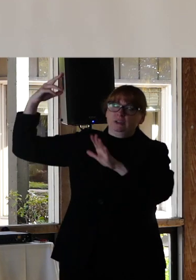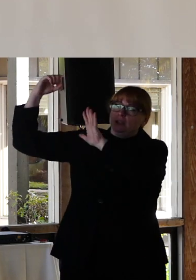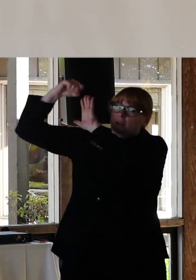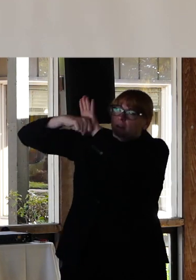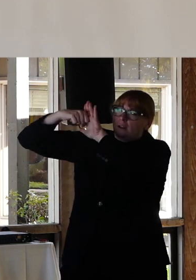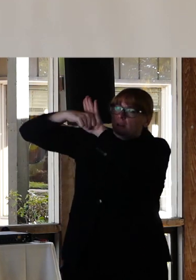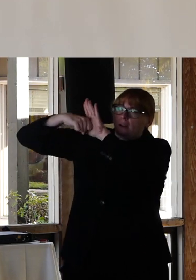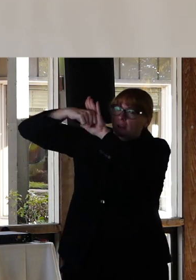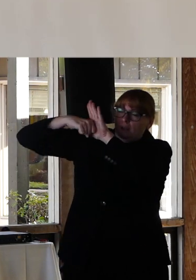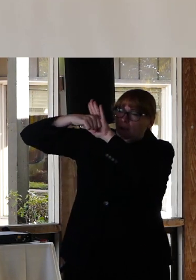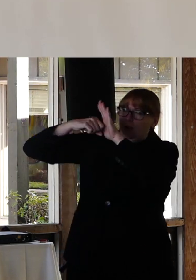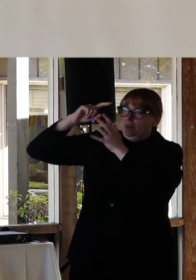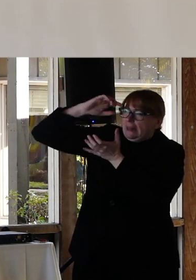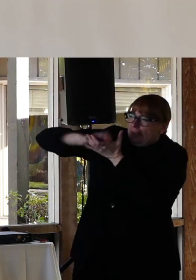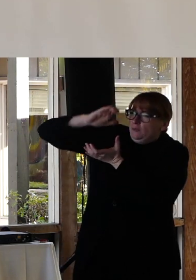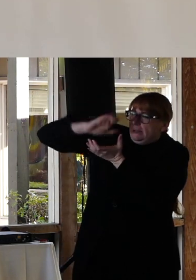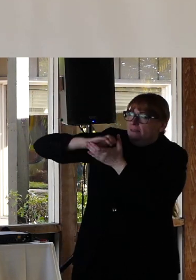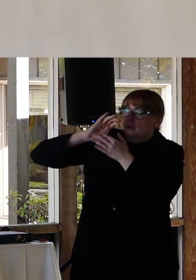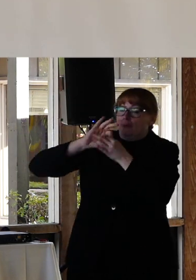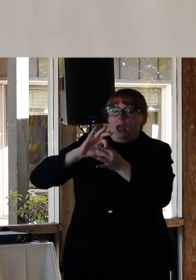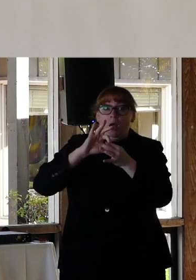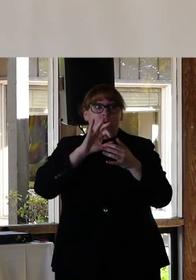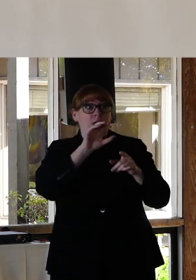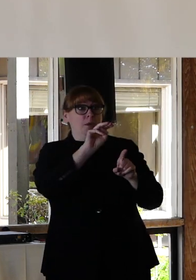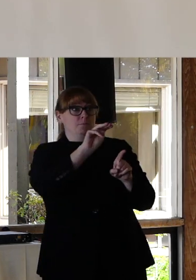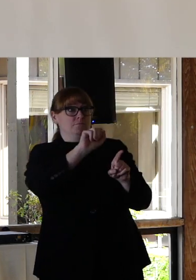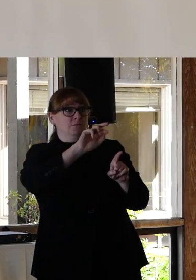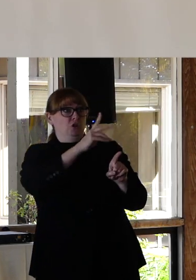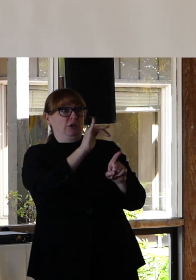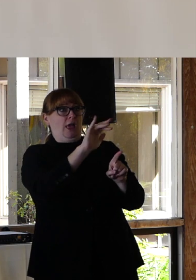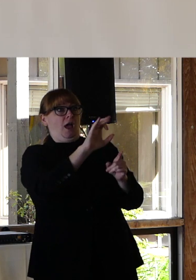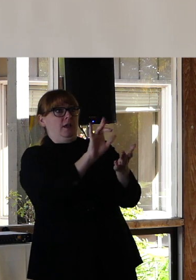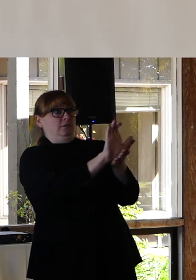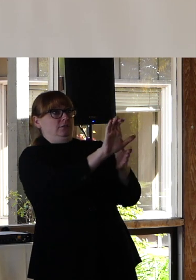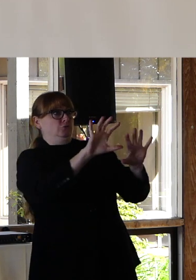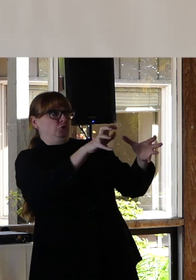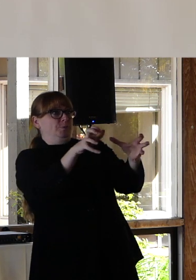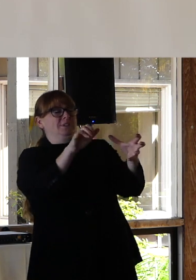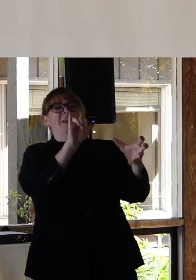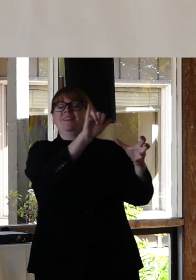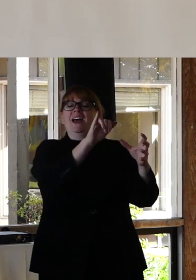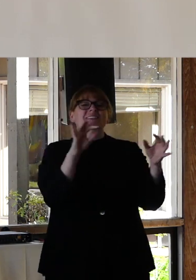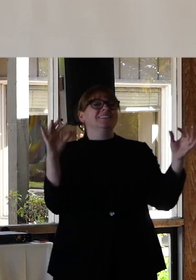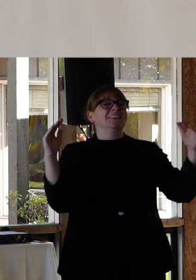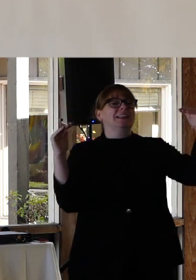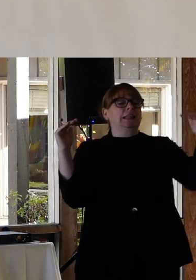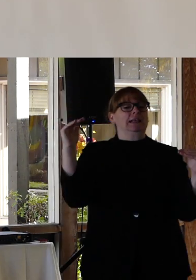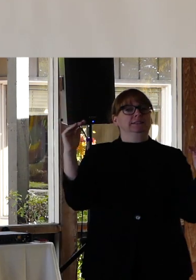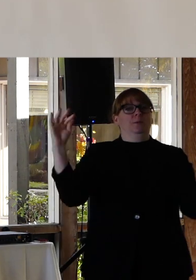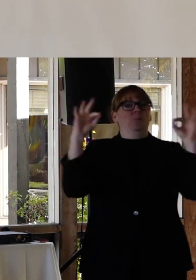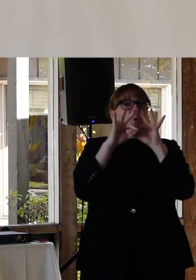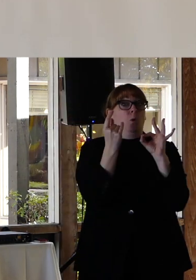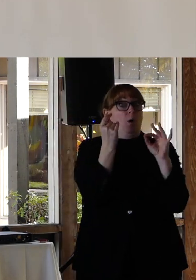you grew up believing that oppress and marginalize other groups matter less than your belief and your potential